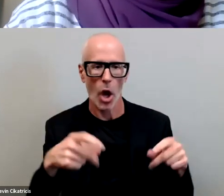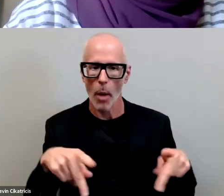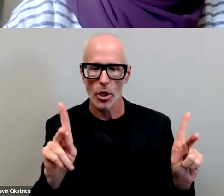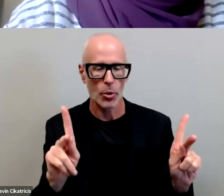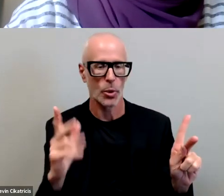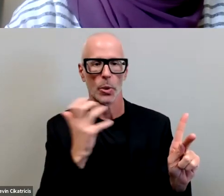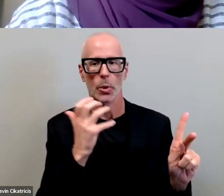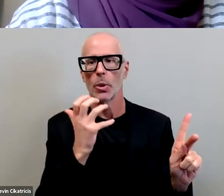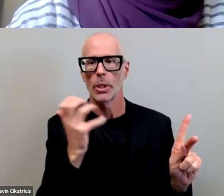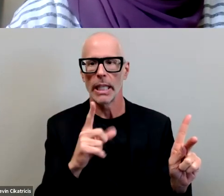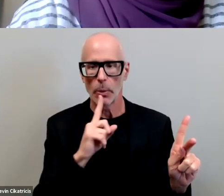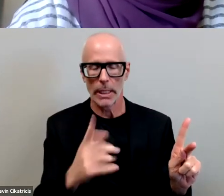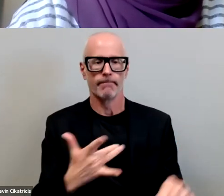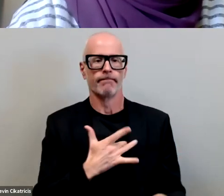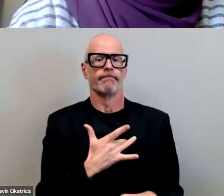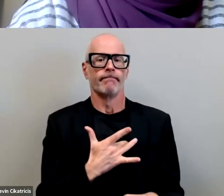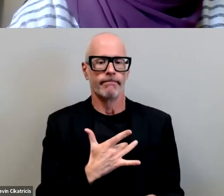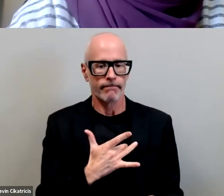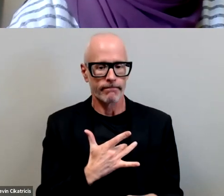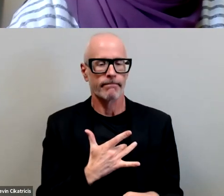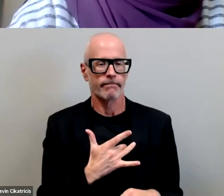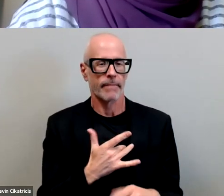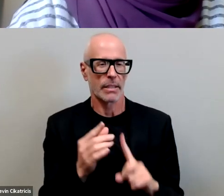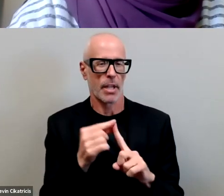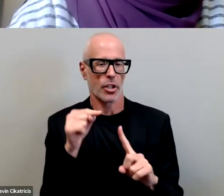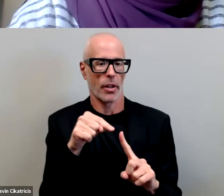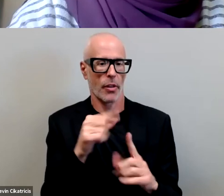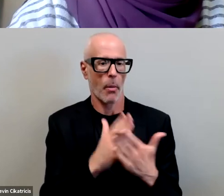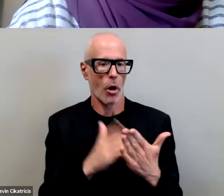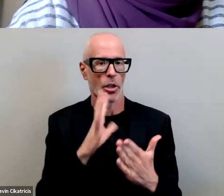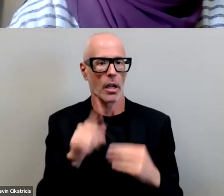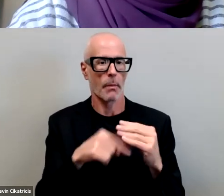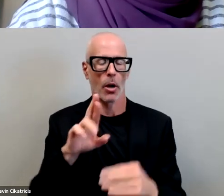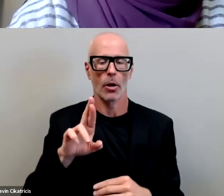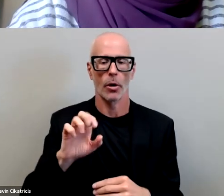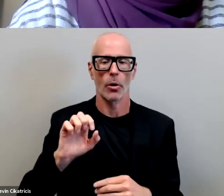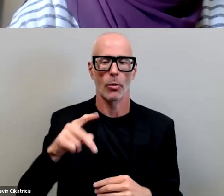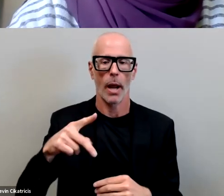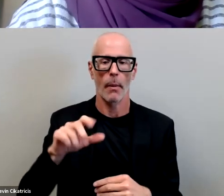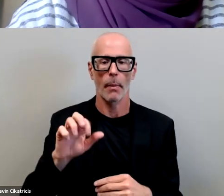really struck a chord with me especially when you were talking about the reparations and harms that